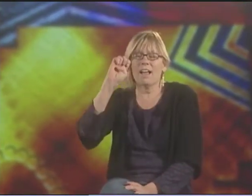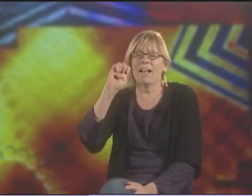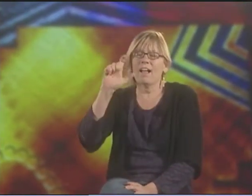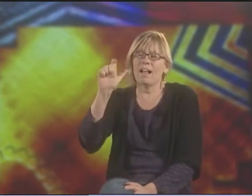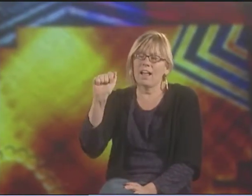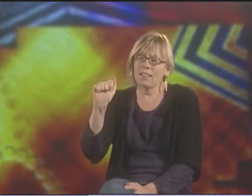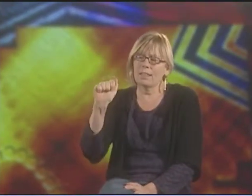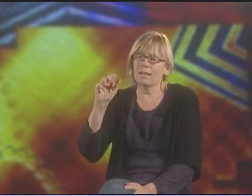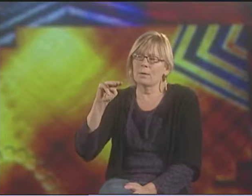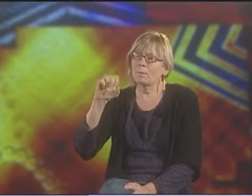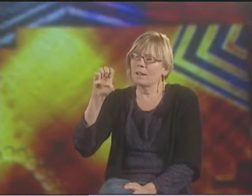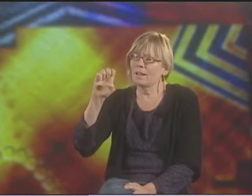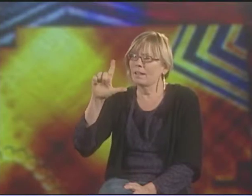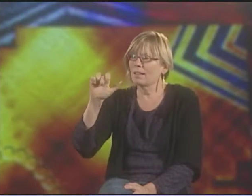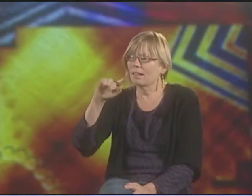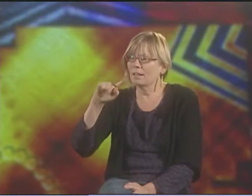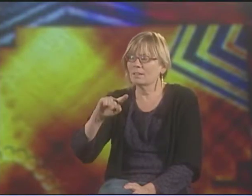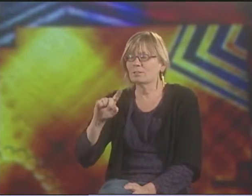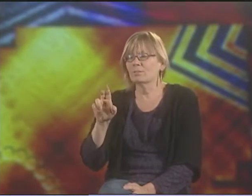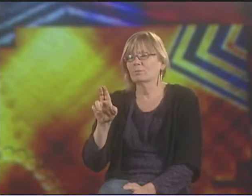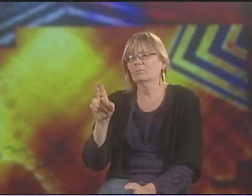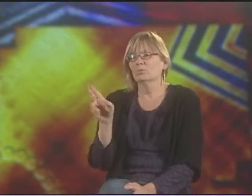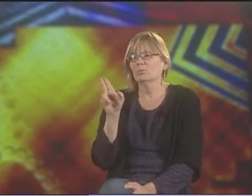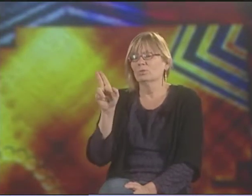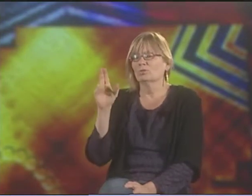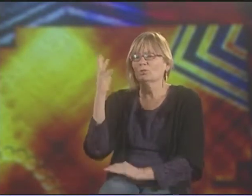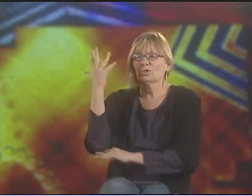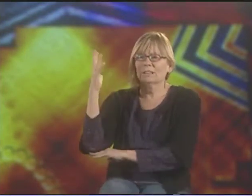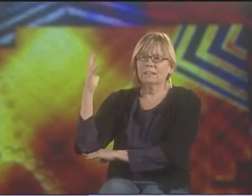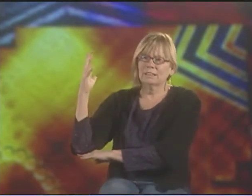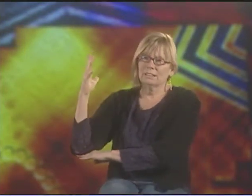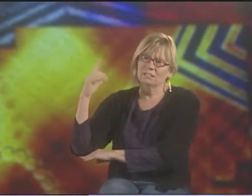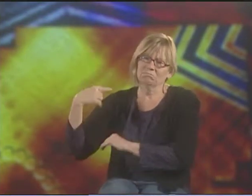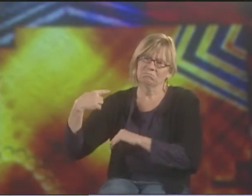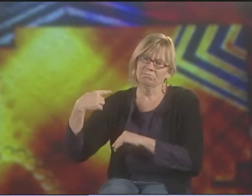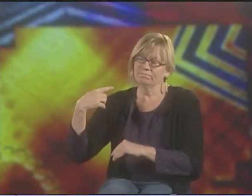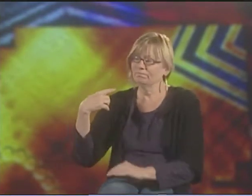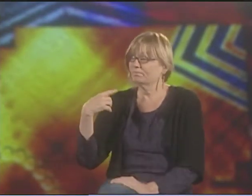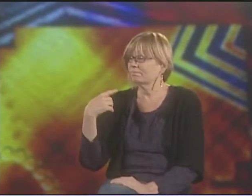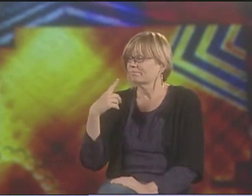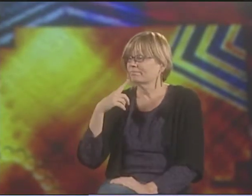ELLA... ELLA MAE LENTZ USES TREES QUITE OFTEN.